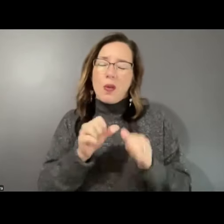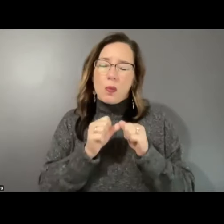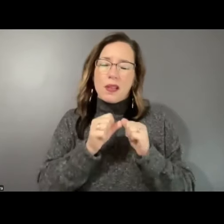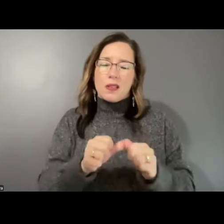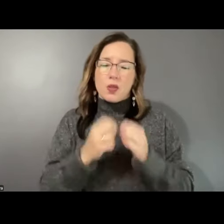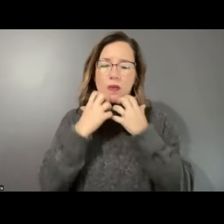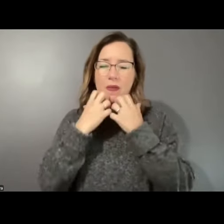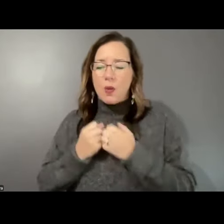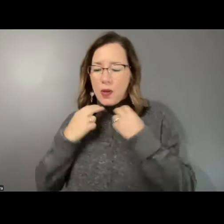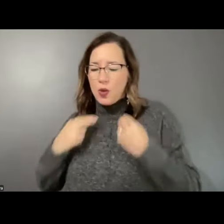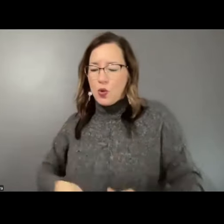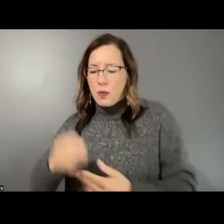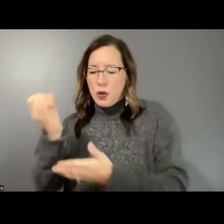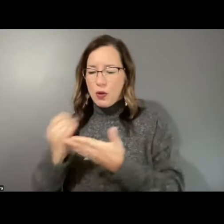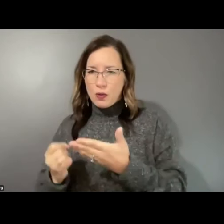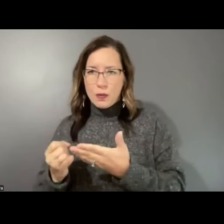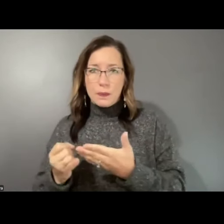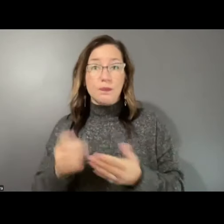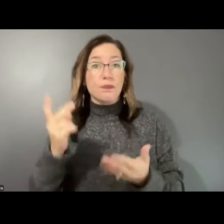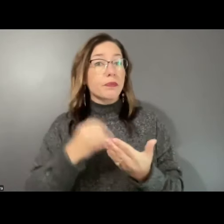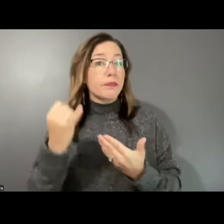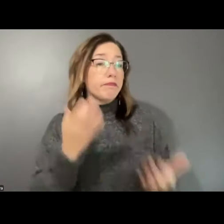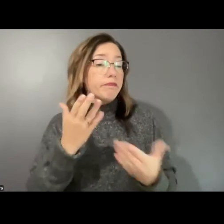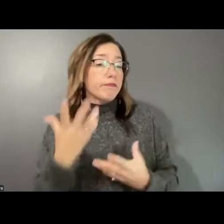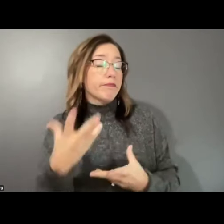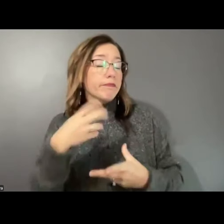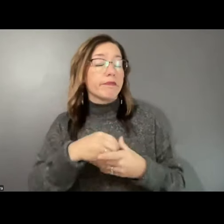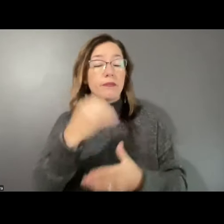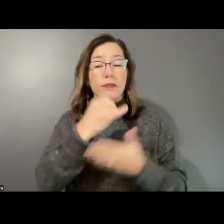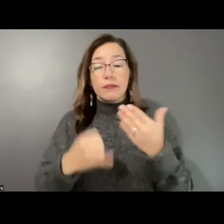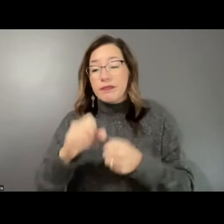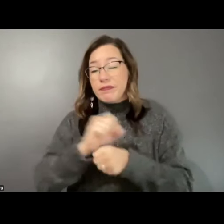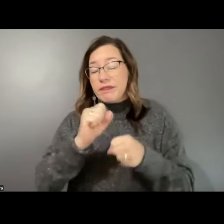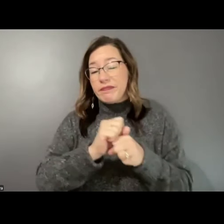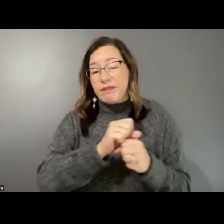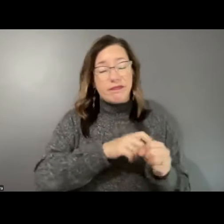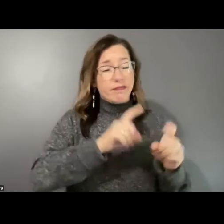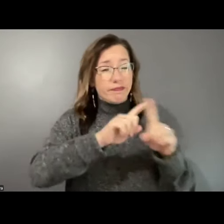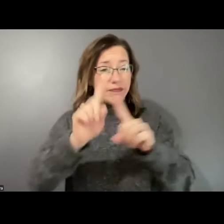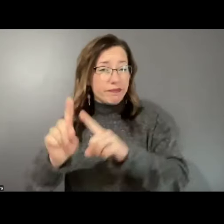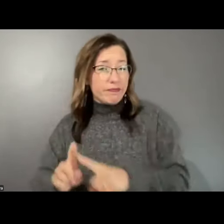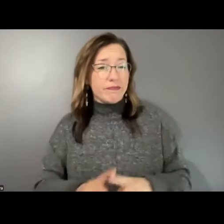human artistry. Projects may include artistic work from across all artistic disciplines that improves